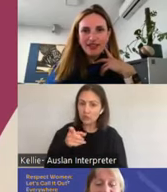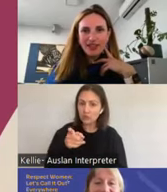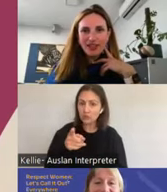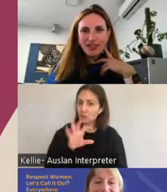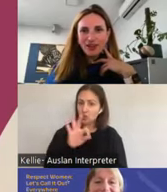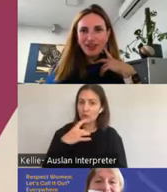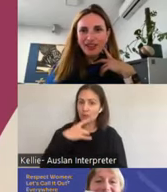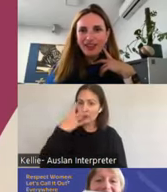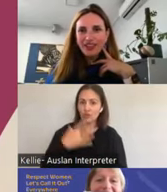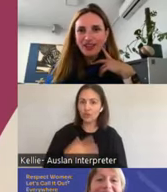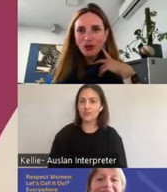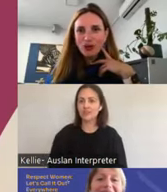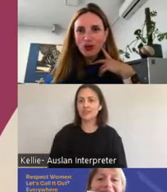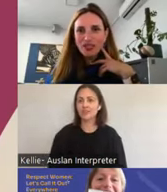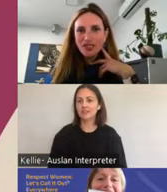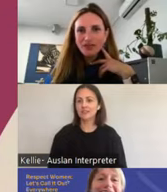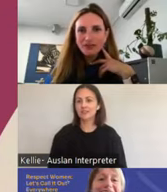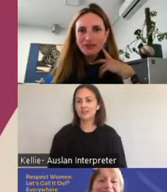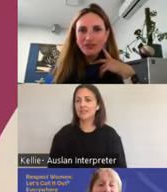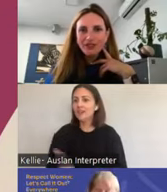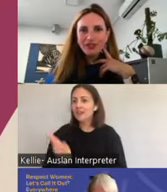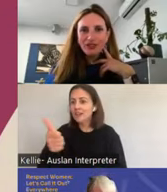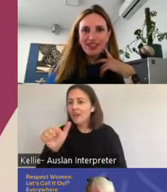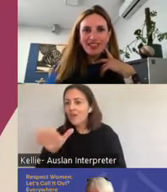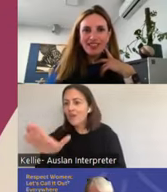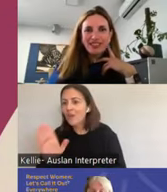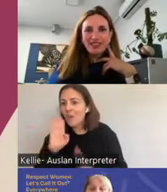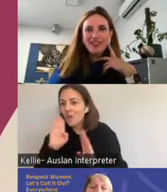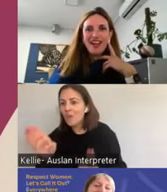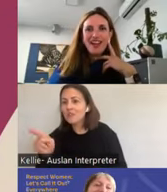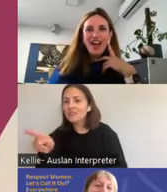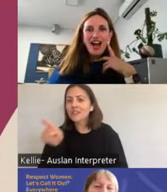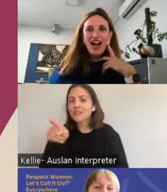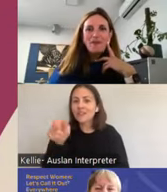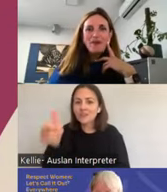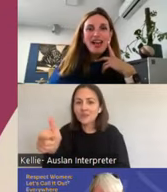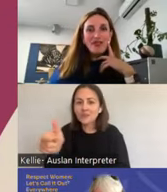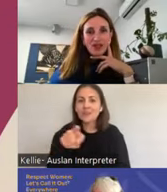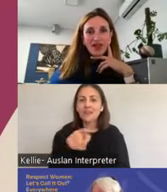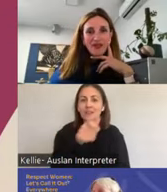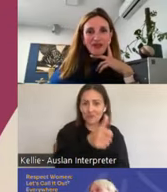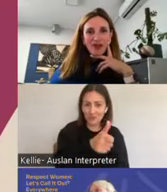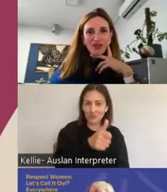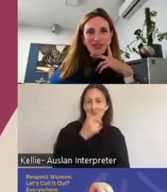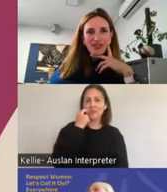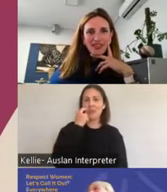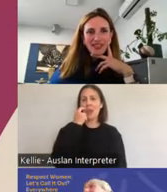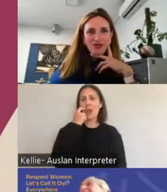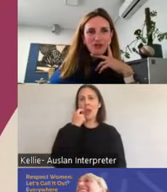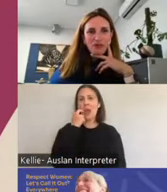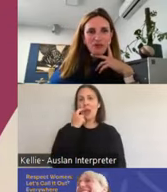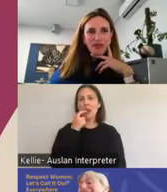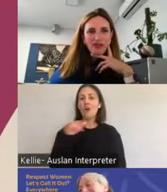Thank you. Awesome. Great, Tina. If you do have your phones, grab them out and